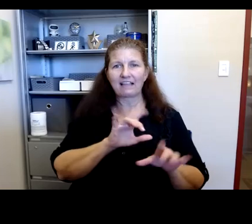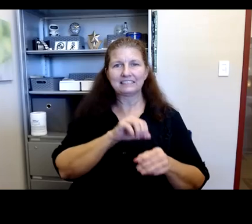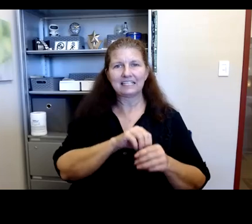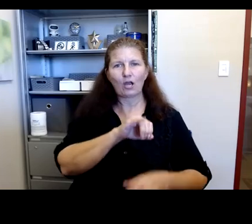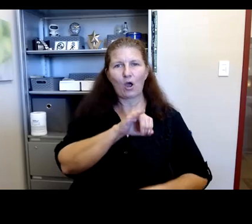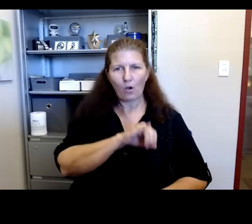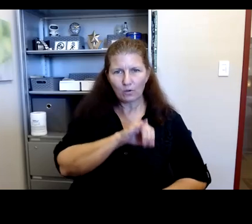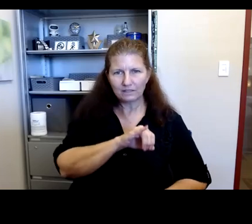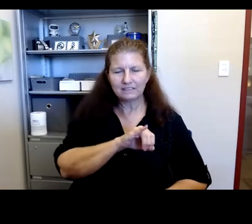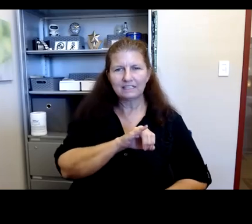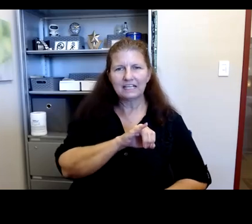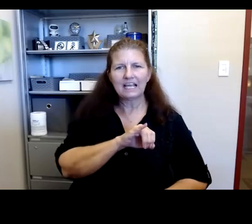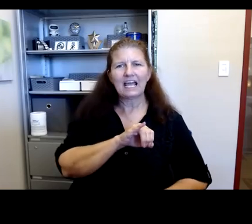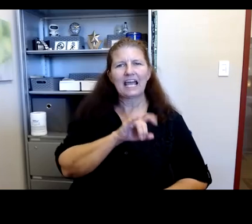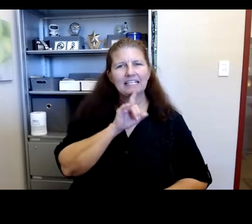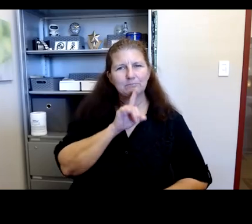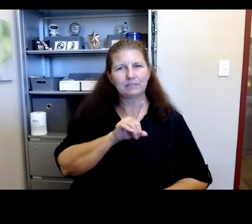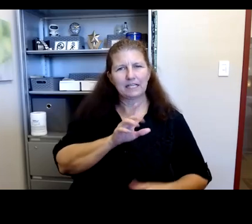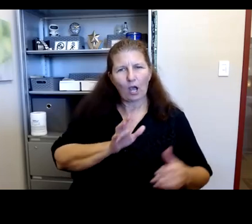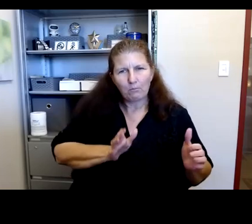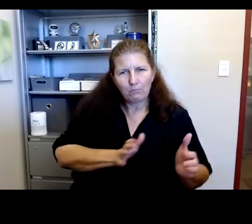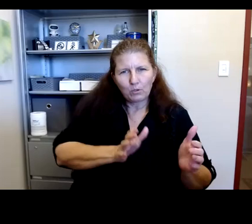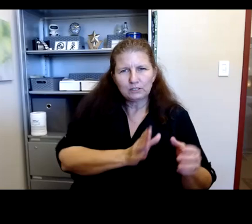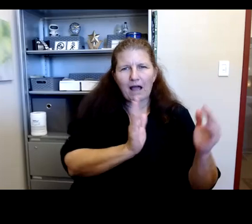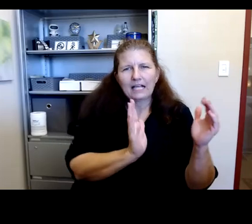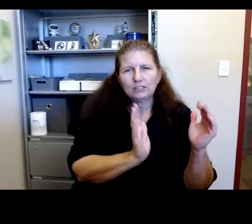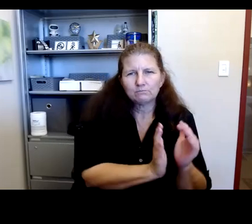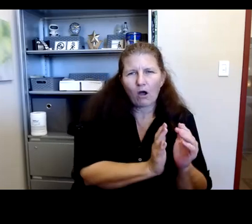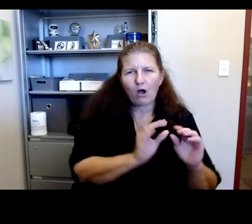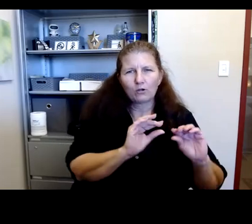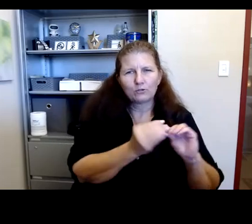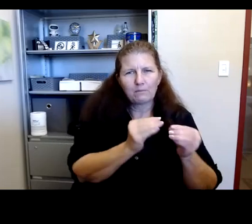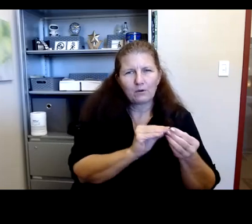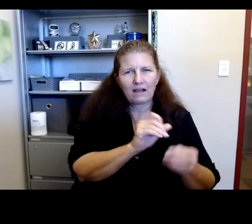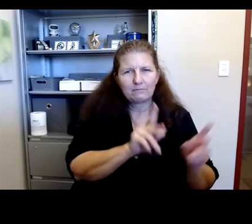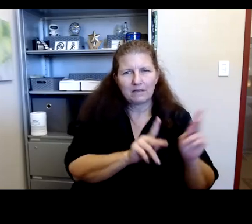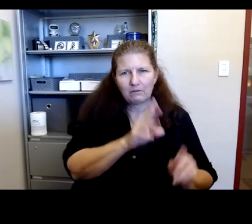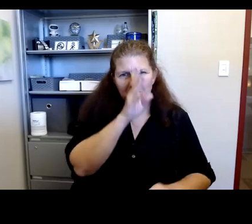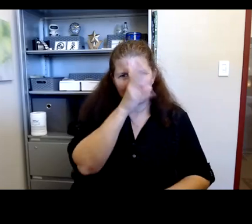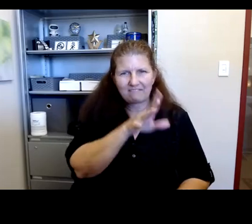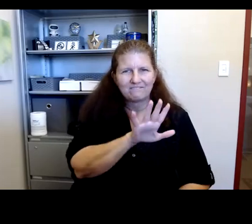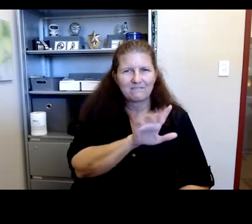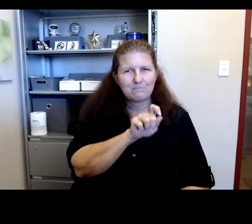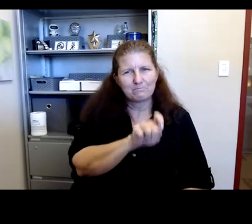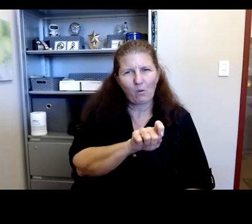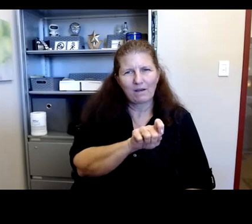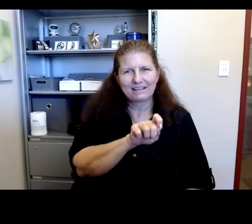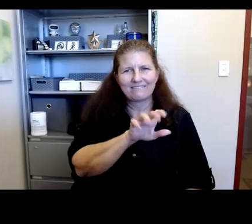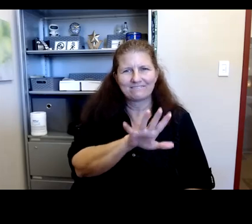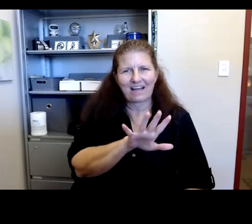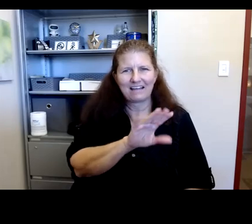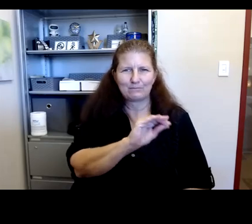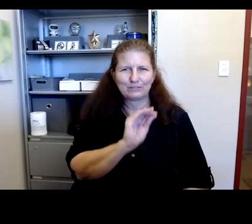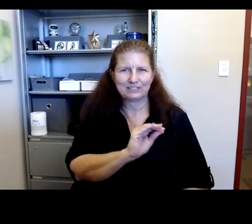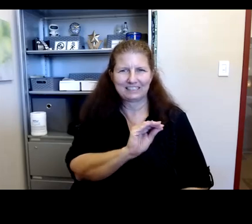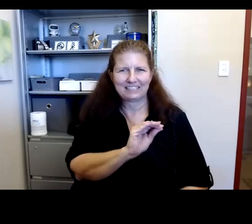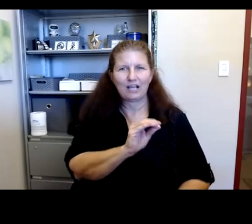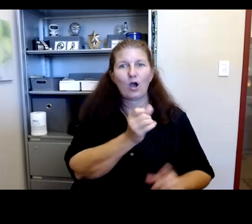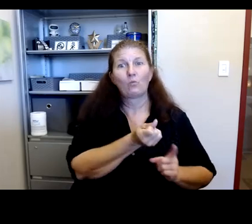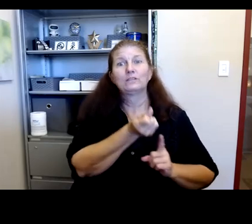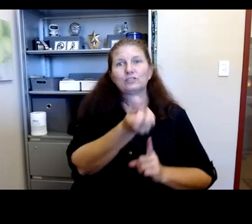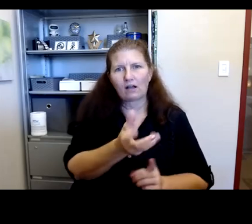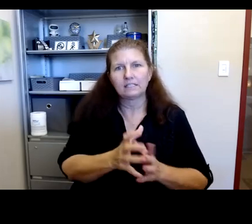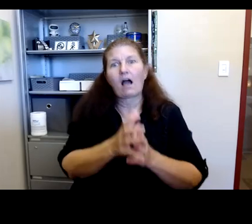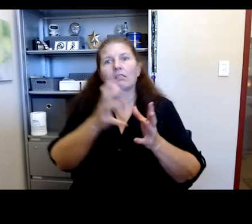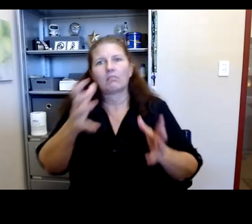Robyn Thomas: was being driven by a very, very tiny portion of people. So point five of the population was driving a huge majority of the gun violence,